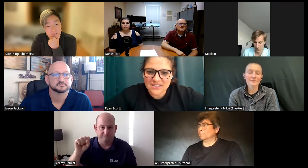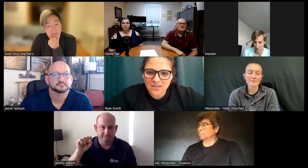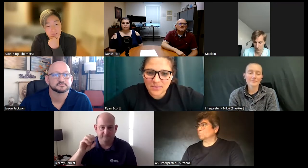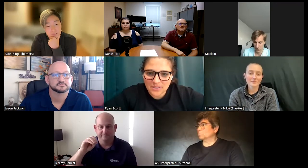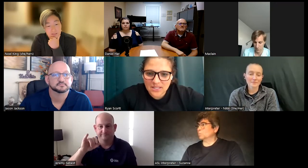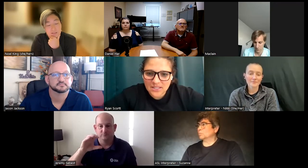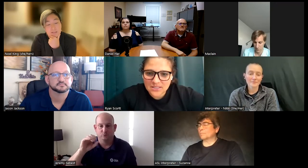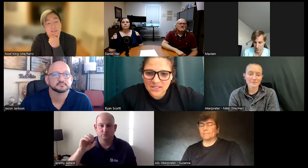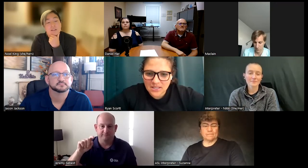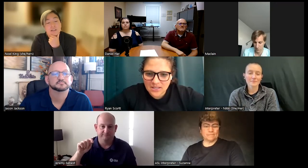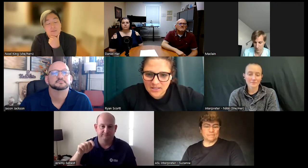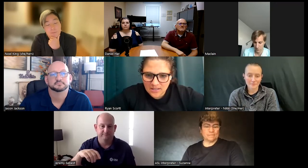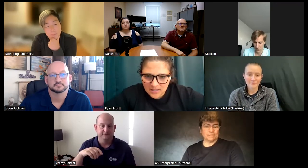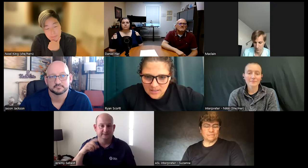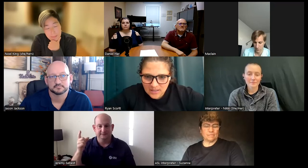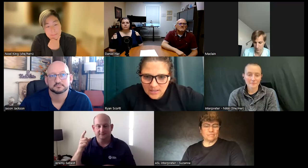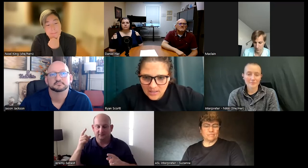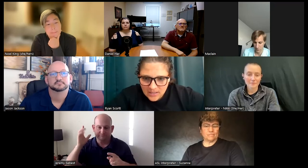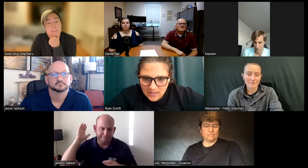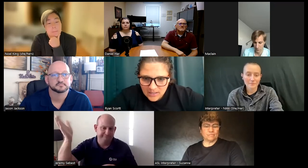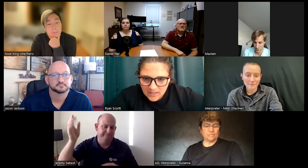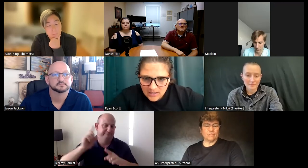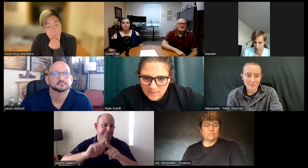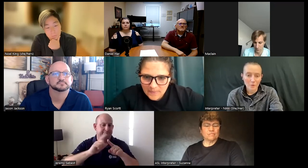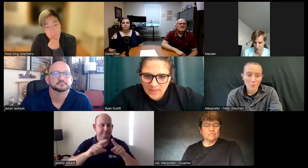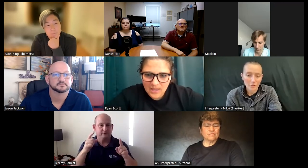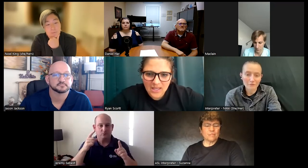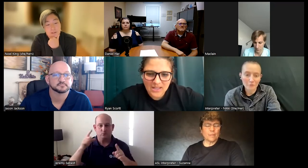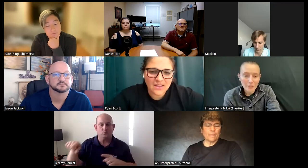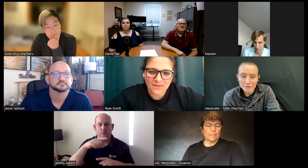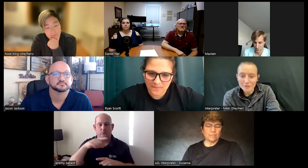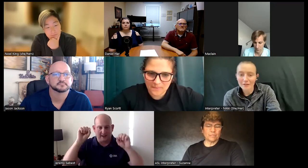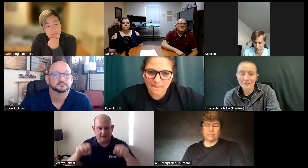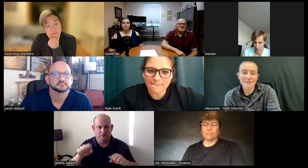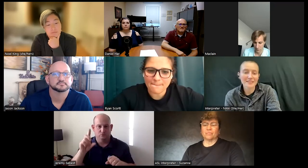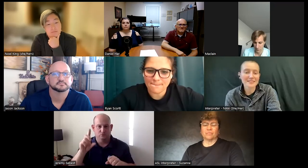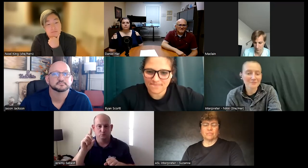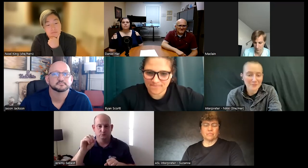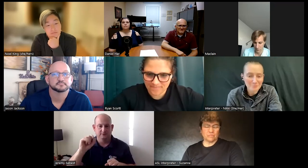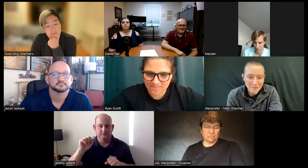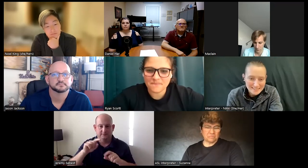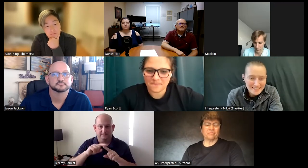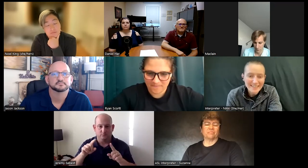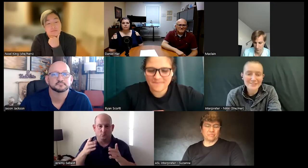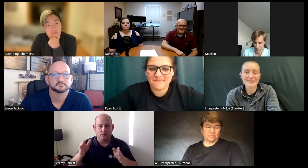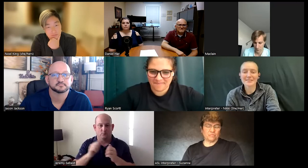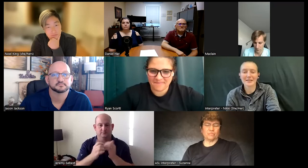accessibilities working from Microsoft giving different presentations